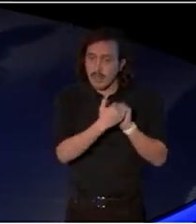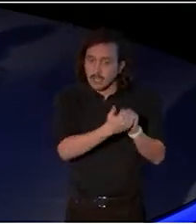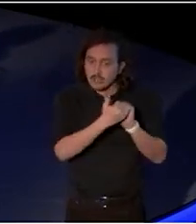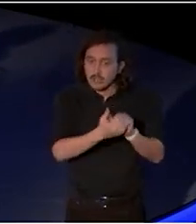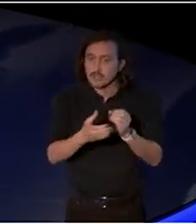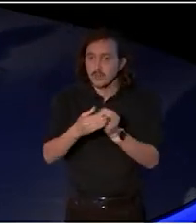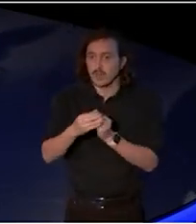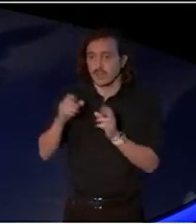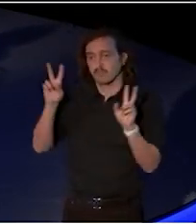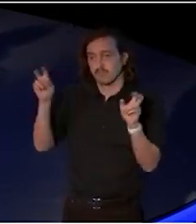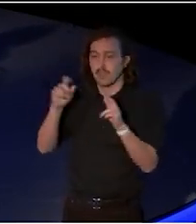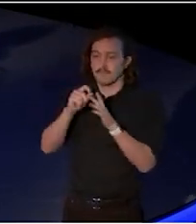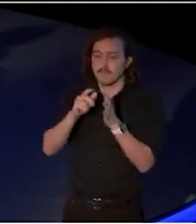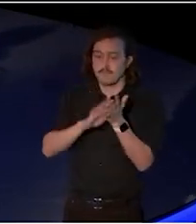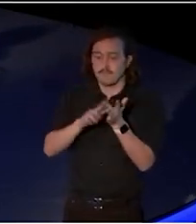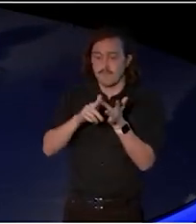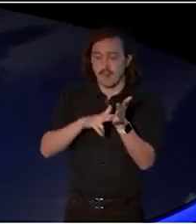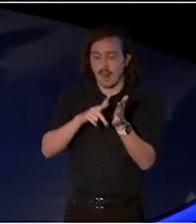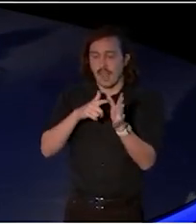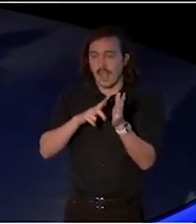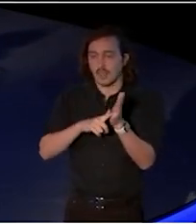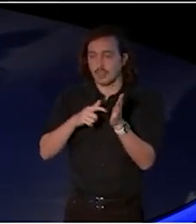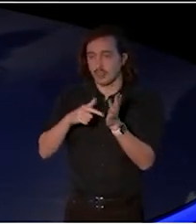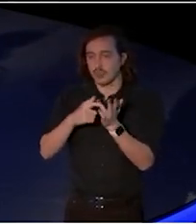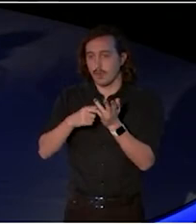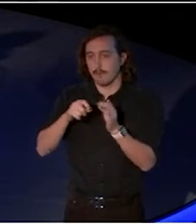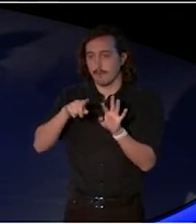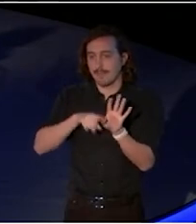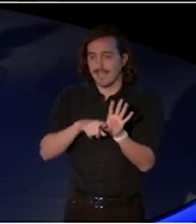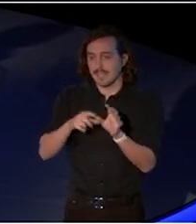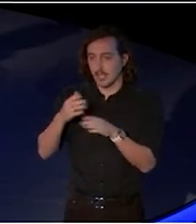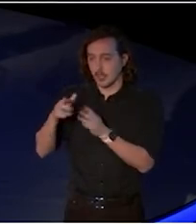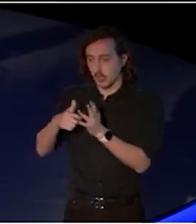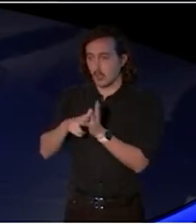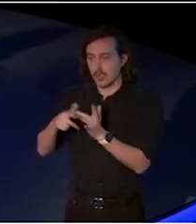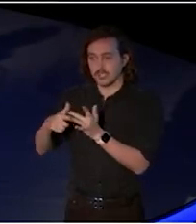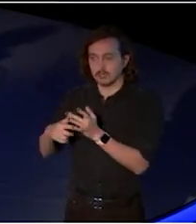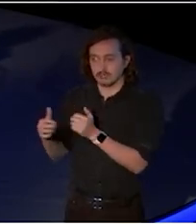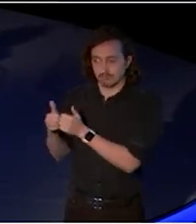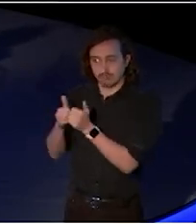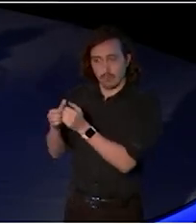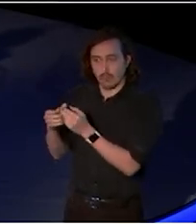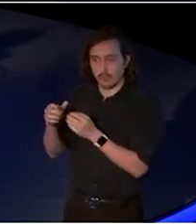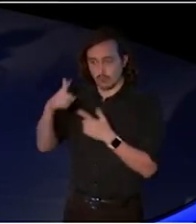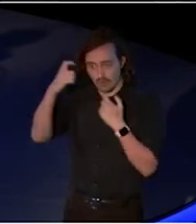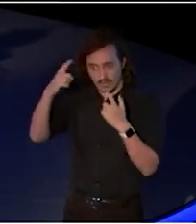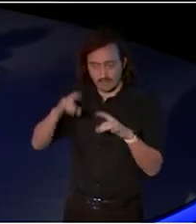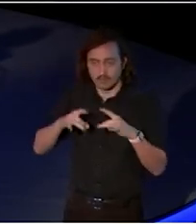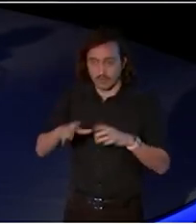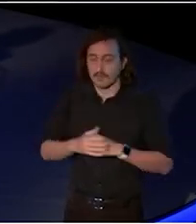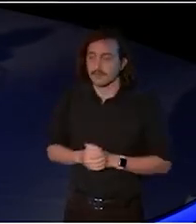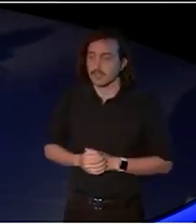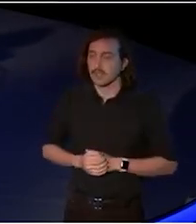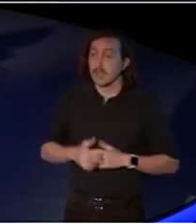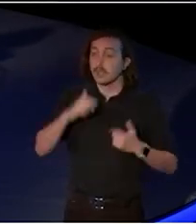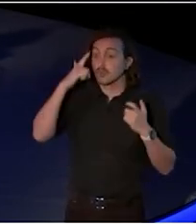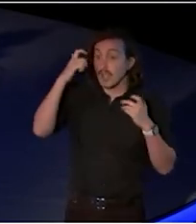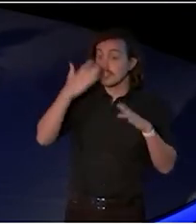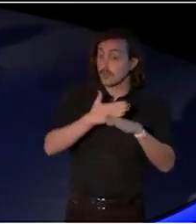which we're now including within this Creative Australia, Creative Workplaces, which the ministers describe so clearly today.